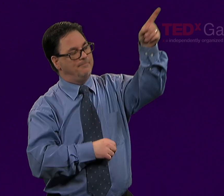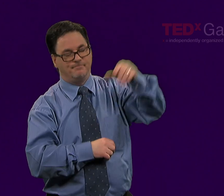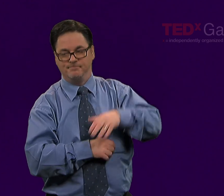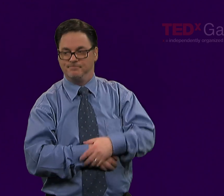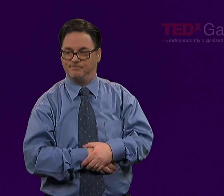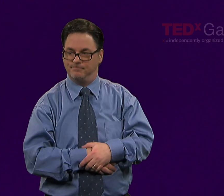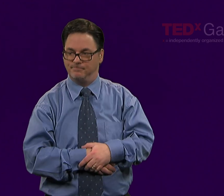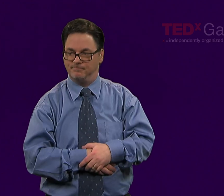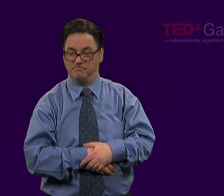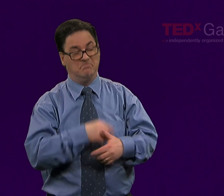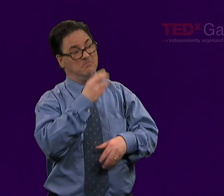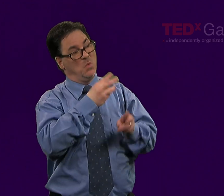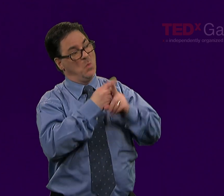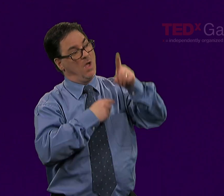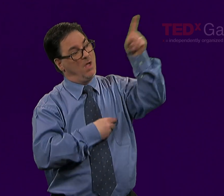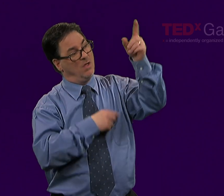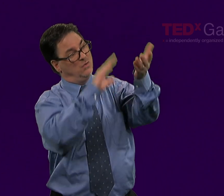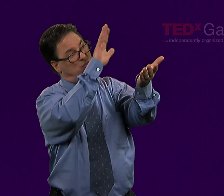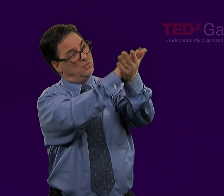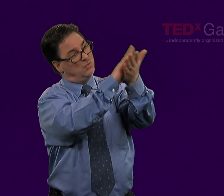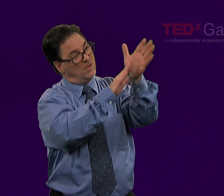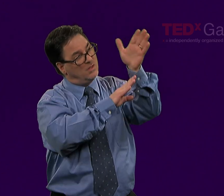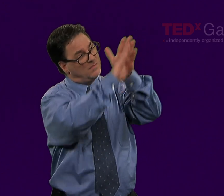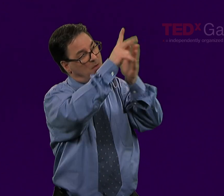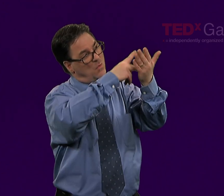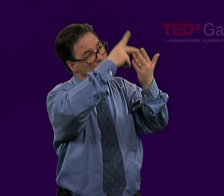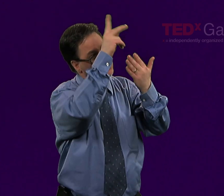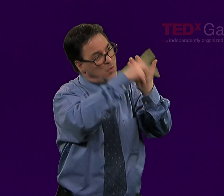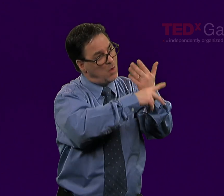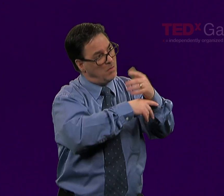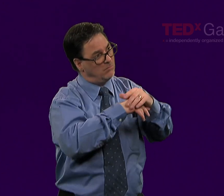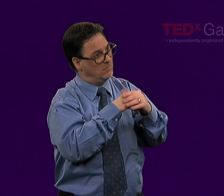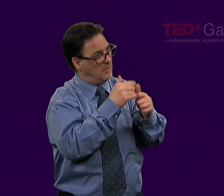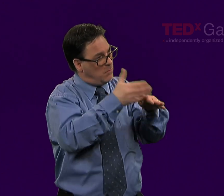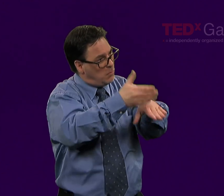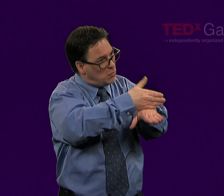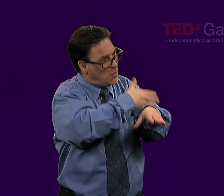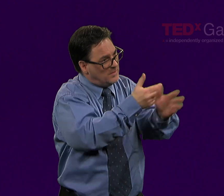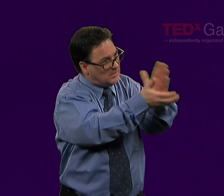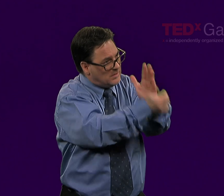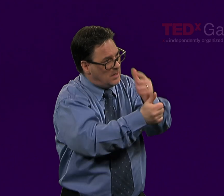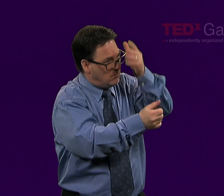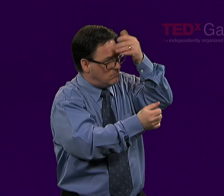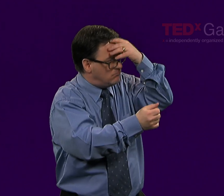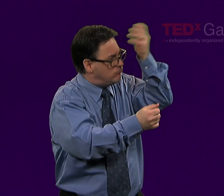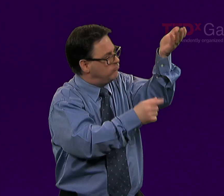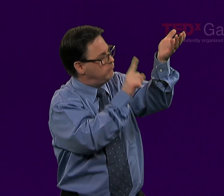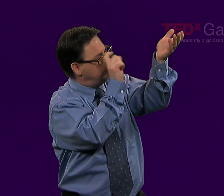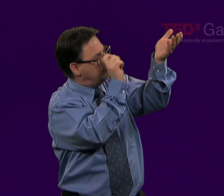If we see in the external world schools and programs beginning to teach us metacognition in this way,